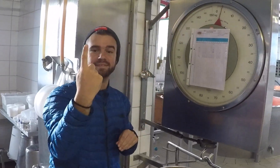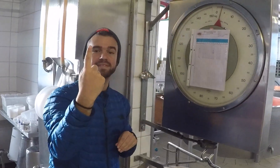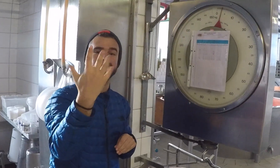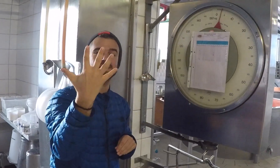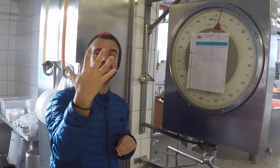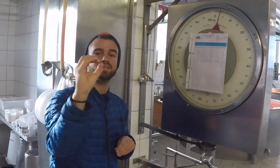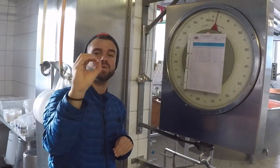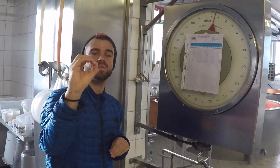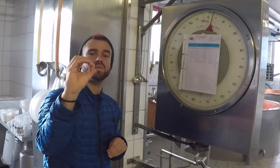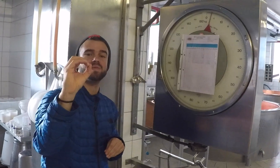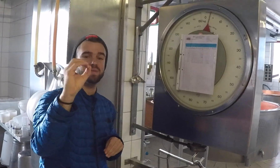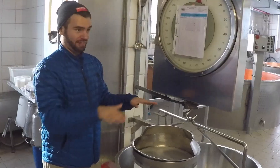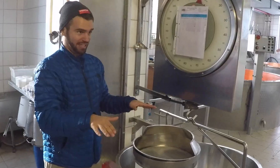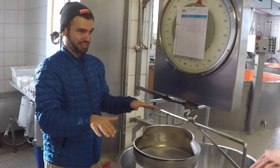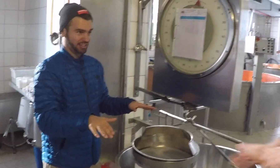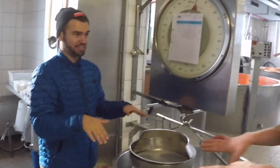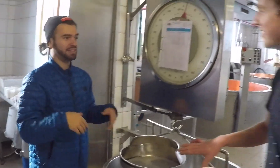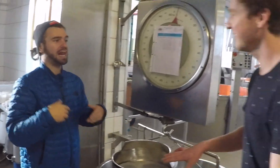It's up to 150 kg. What's next?